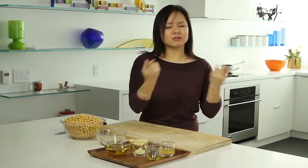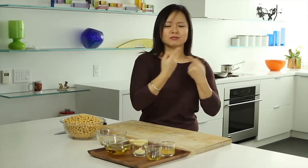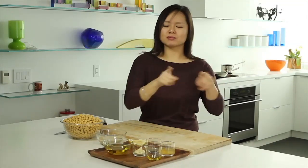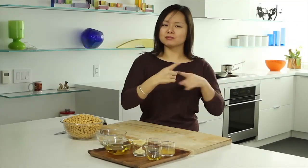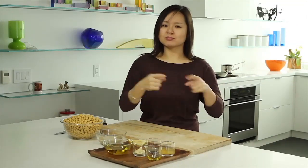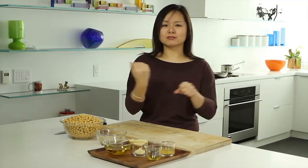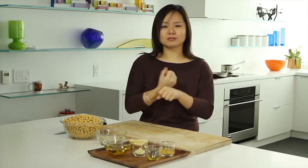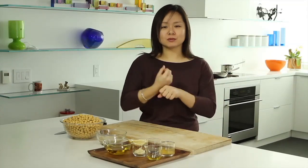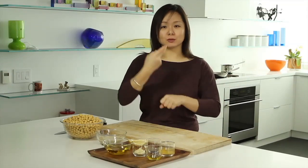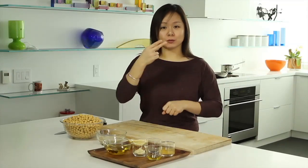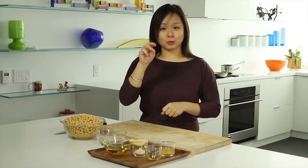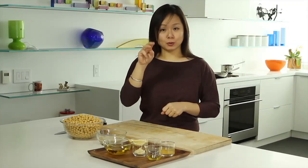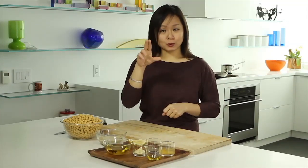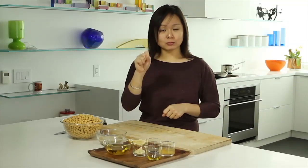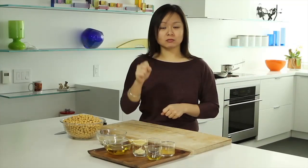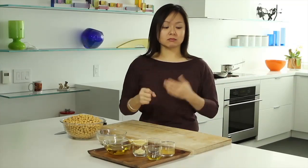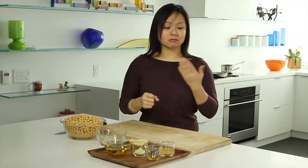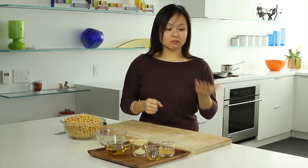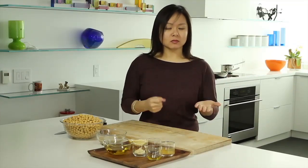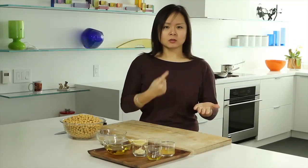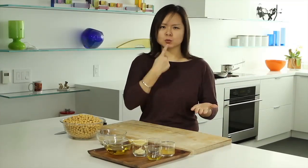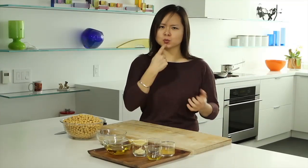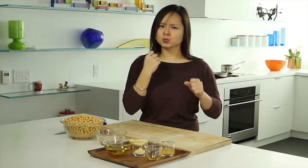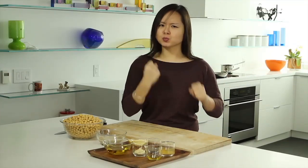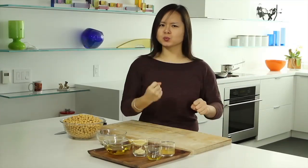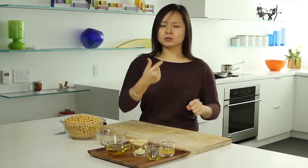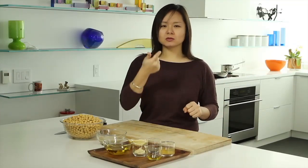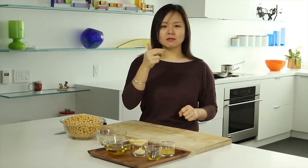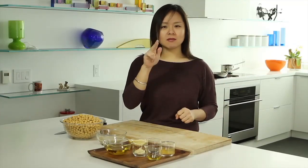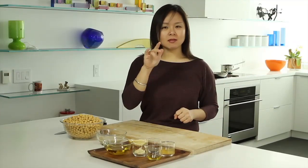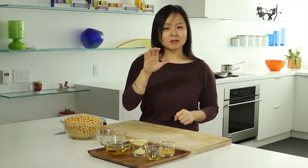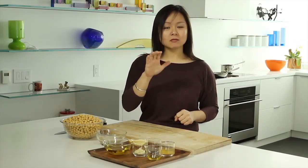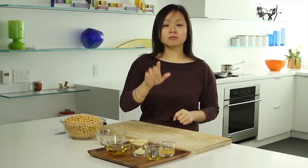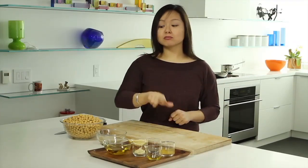different ways to make hummus - some have